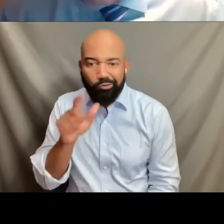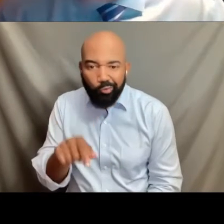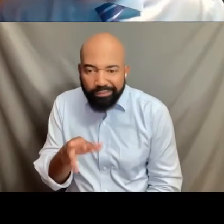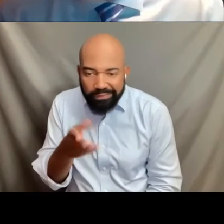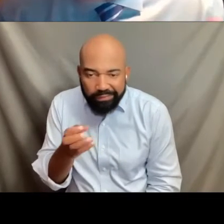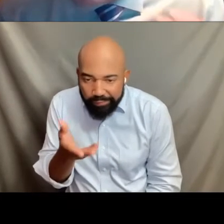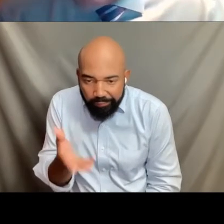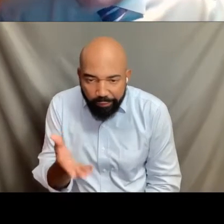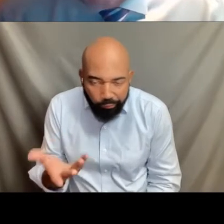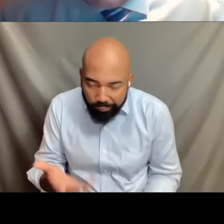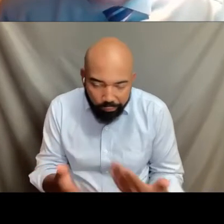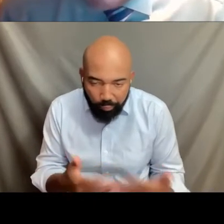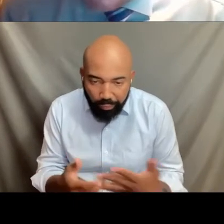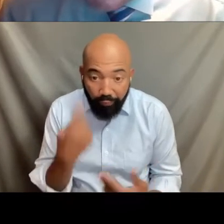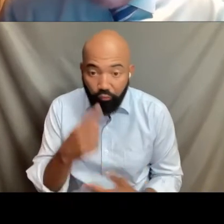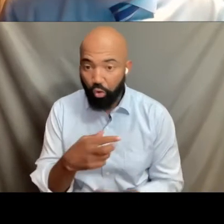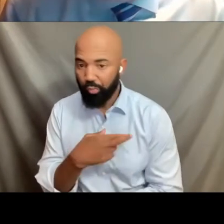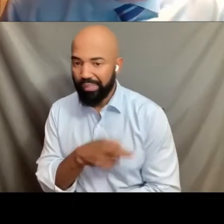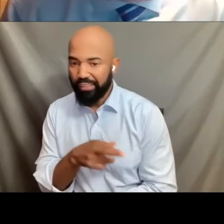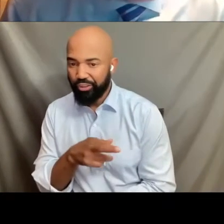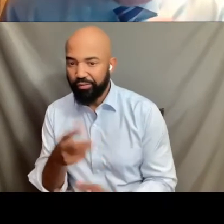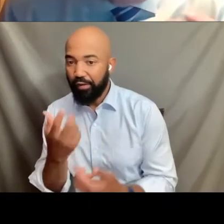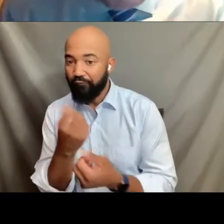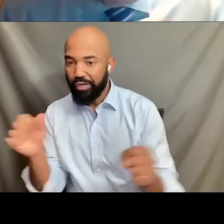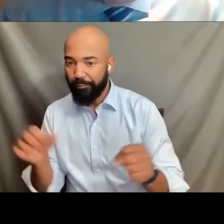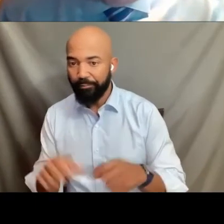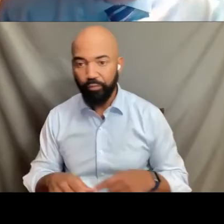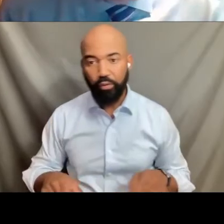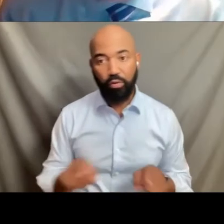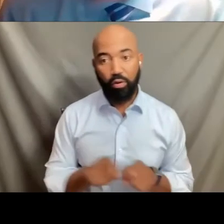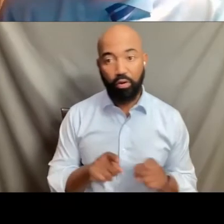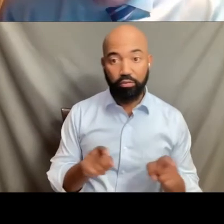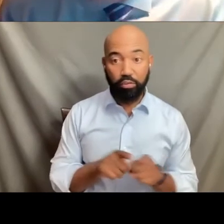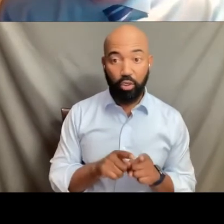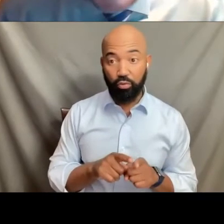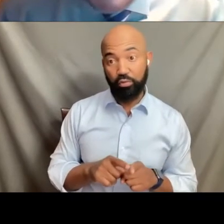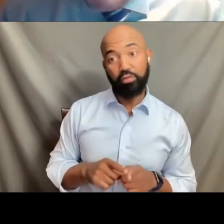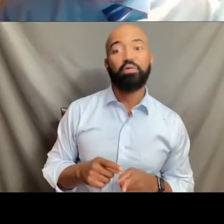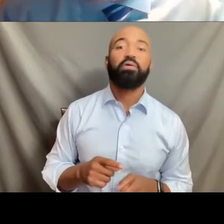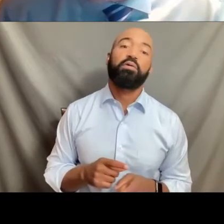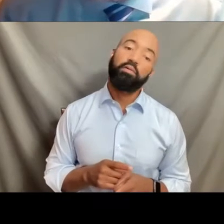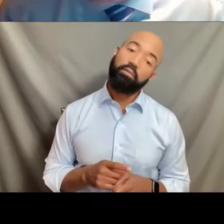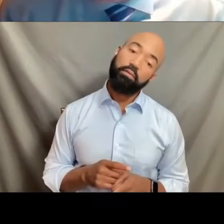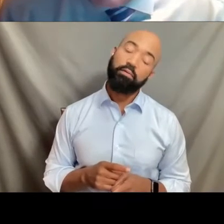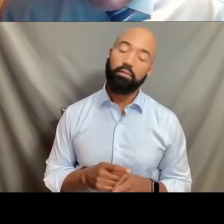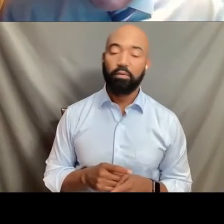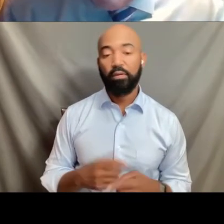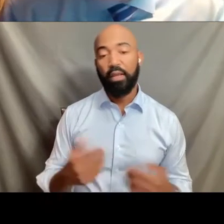between religious liberties and the so-called as she said, that compelling someone to speak